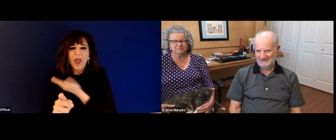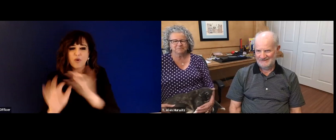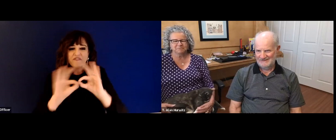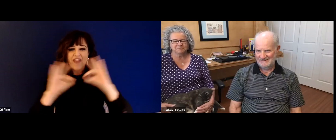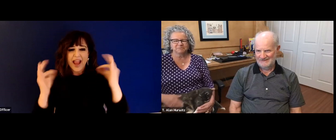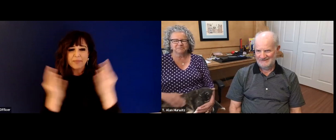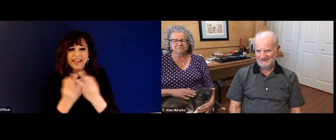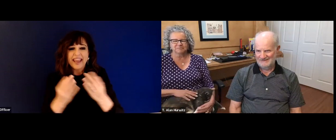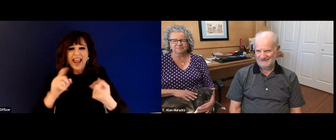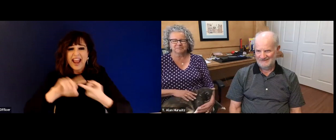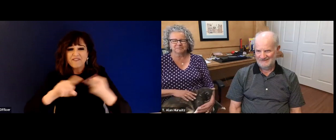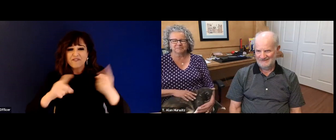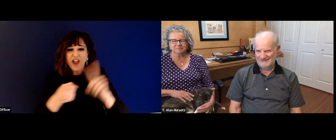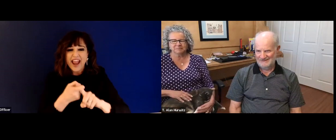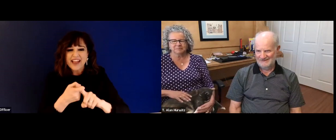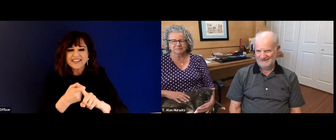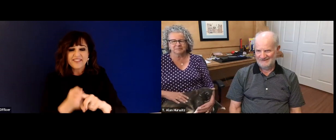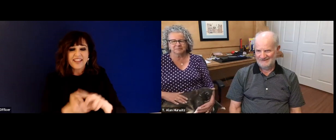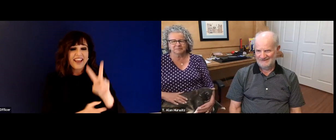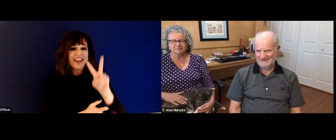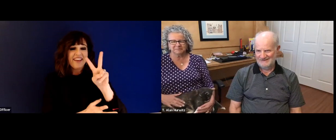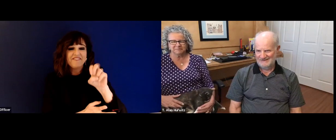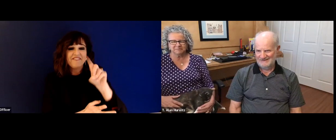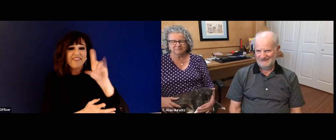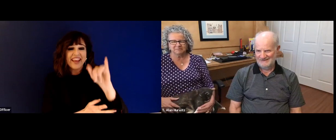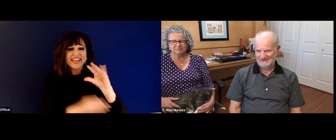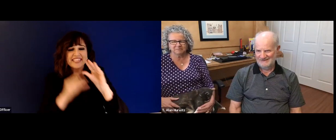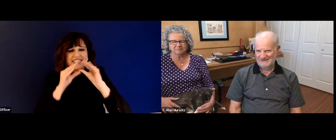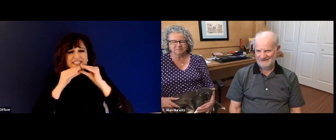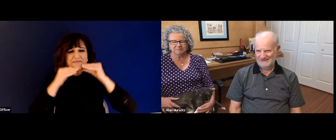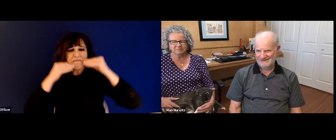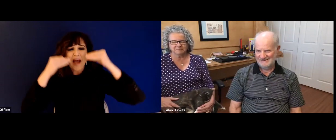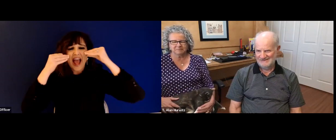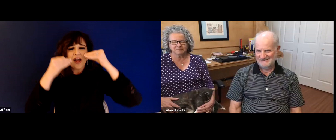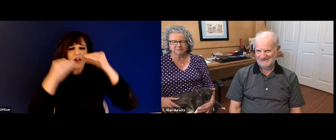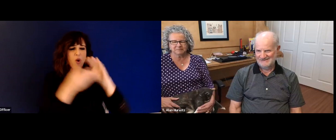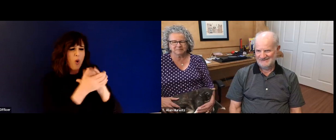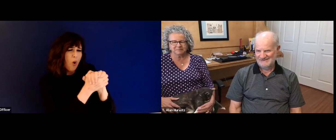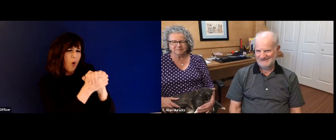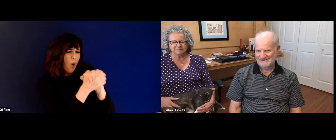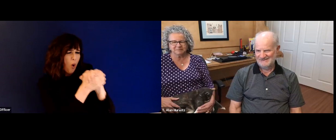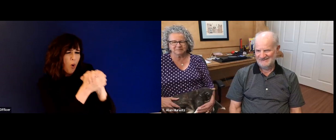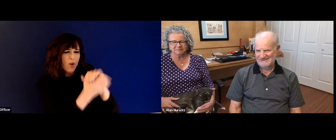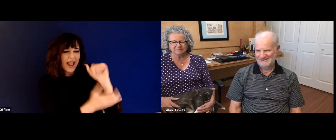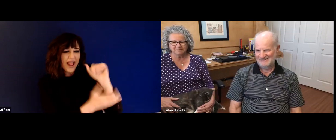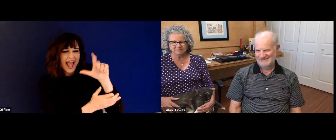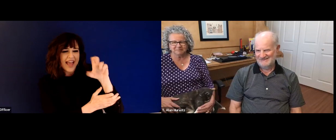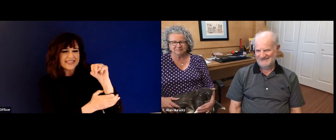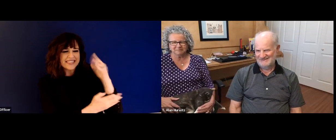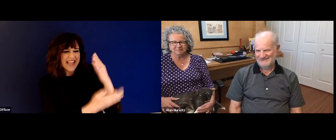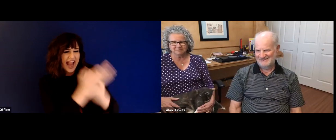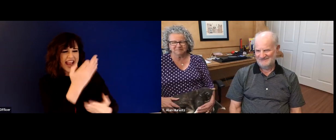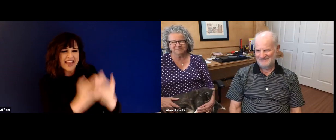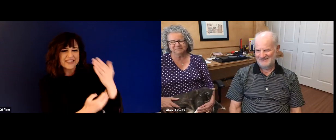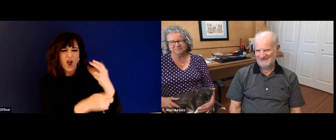we just turn around and drive back home to Rochester, New York. And that way we can stay with our family and our friends